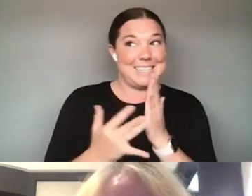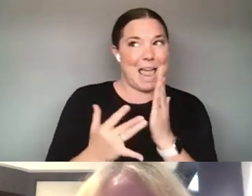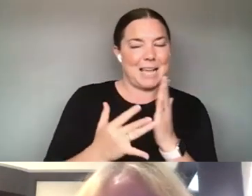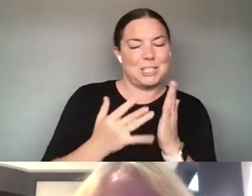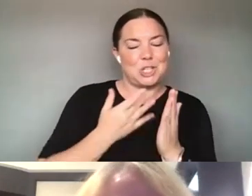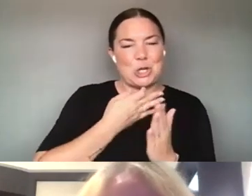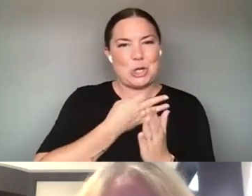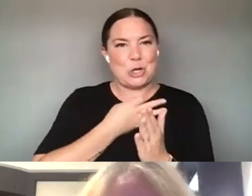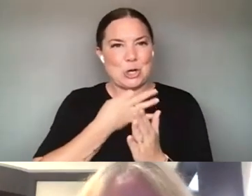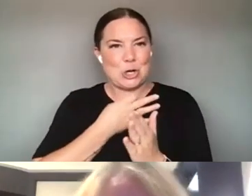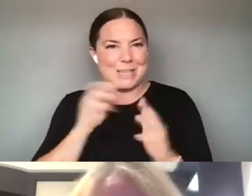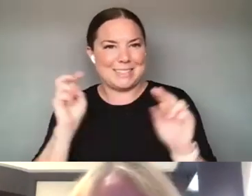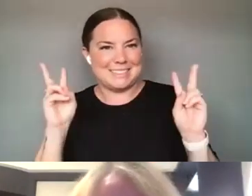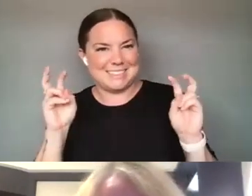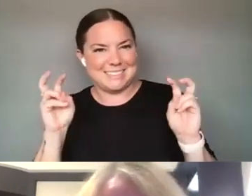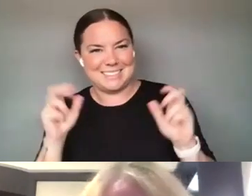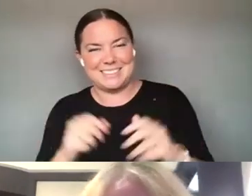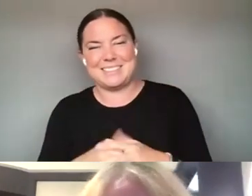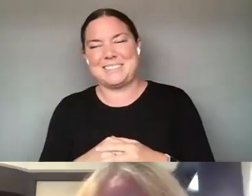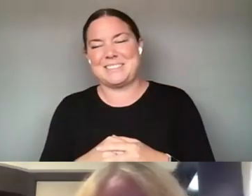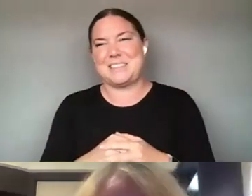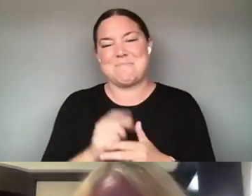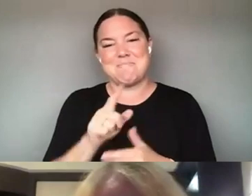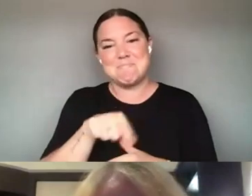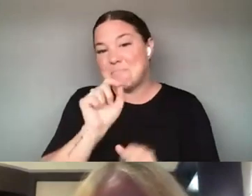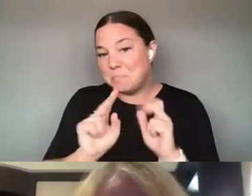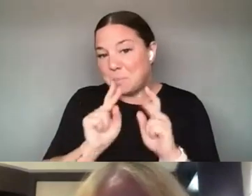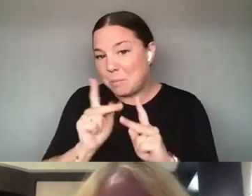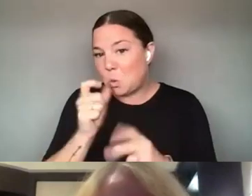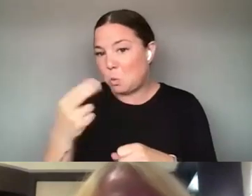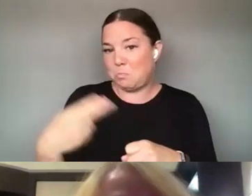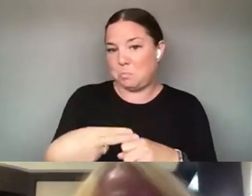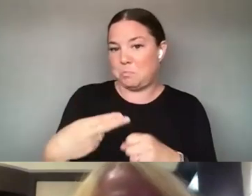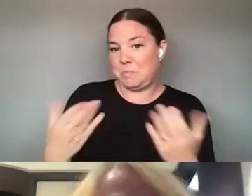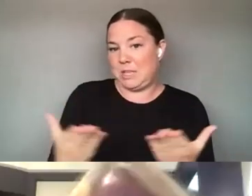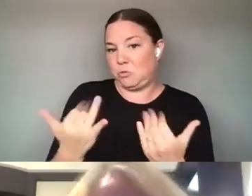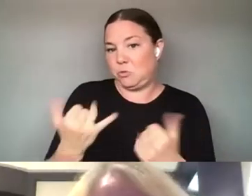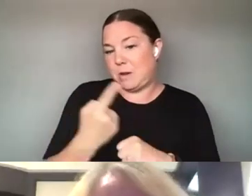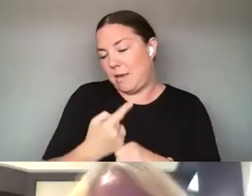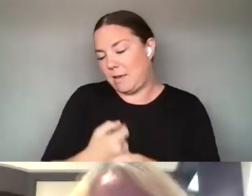IN THE, IN THIS CONVERSATION WHO ARE PARTICIPATING TODAY, YOU KNOW THE ARTISTS WHO ARE WORKING IN